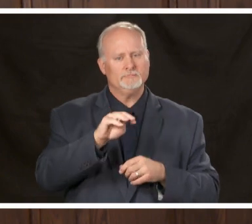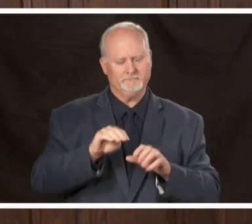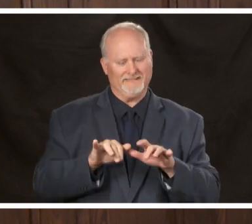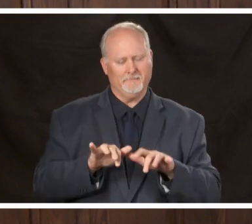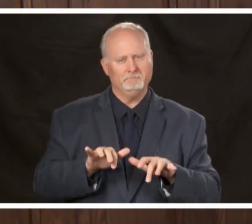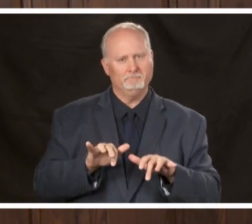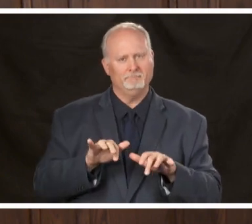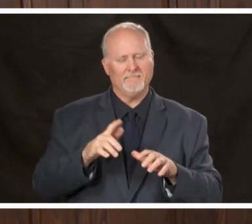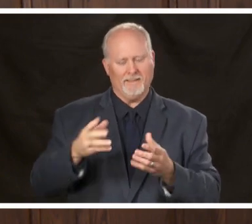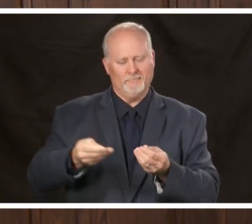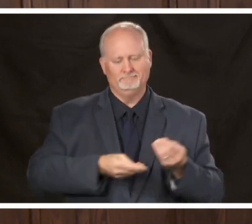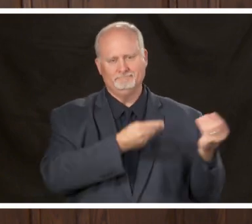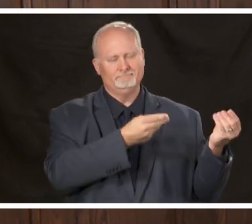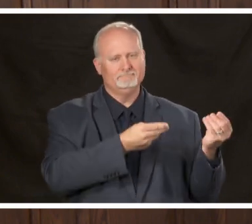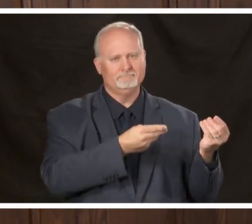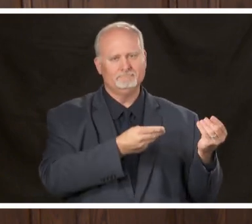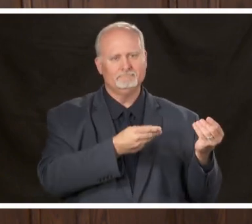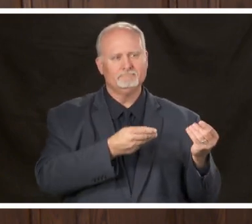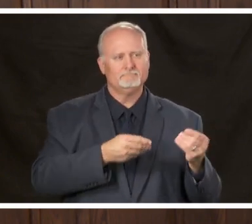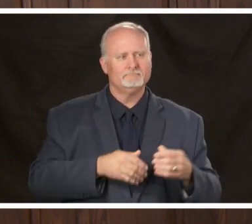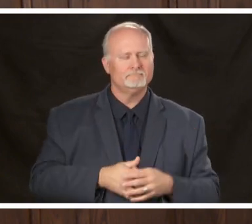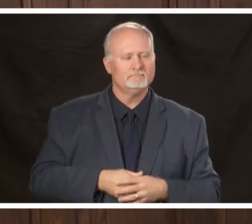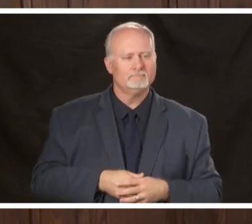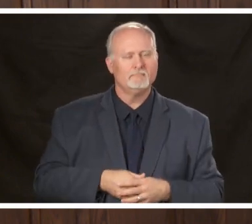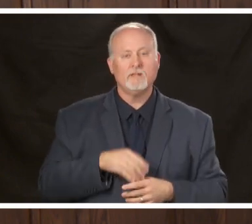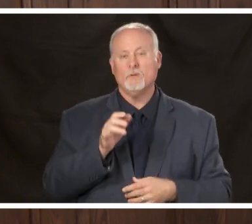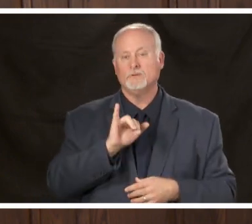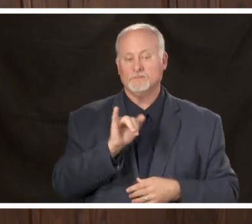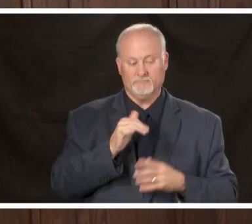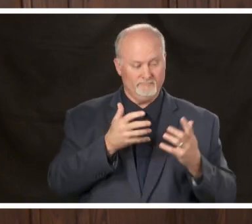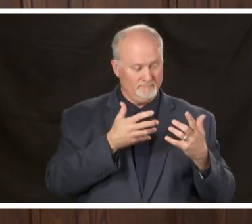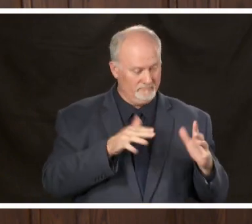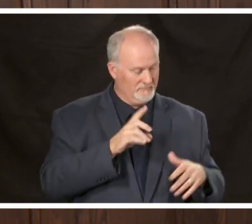happy to pass it along to him also after dr. Wilson speaks will have Maher